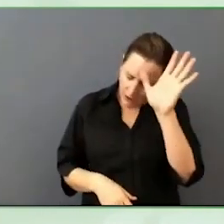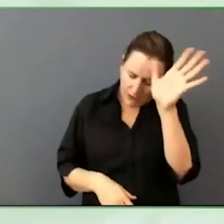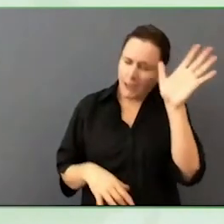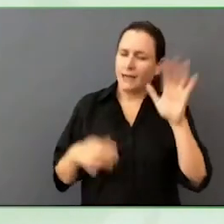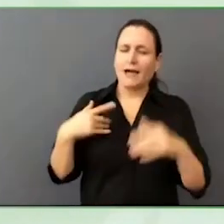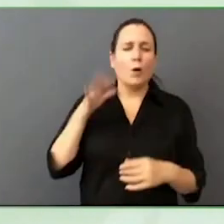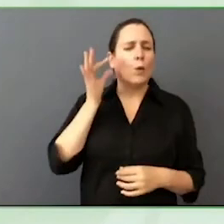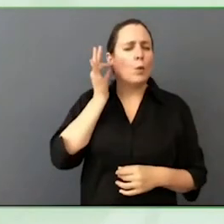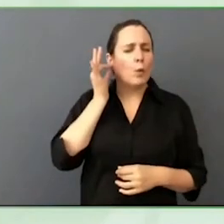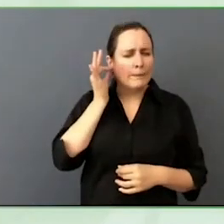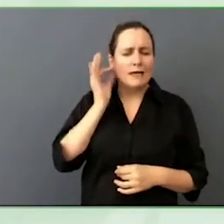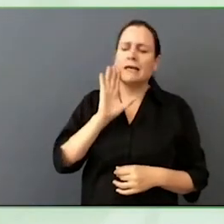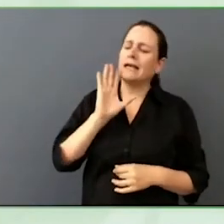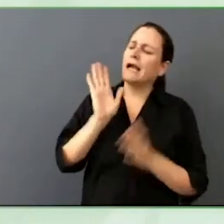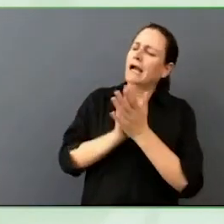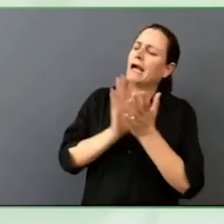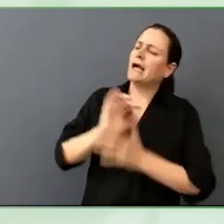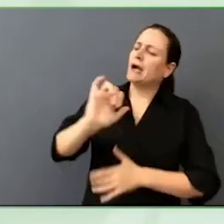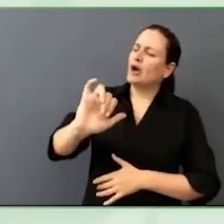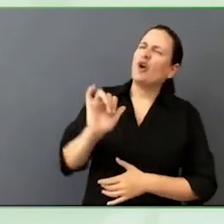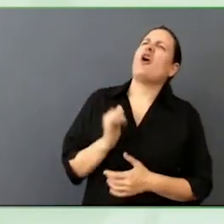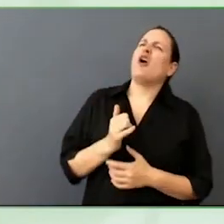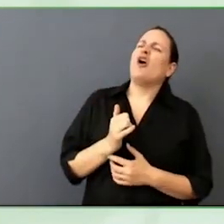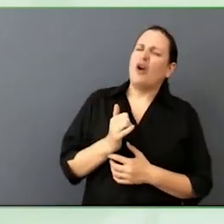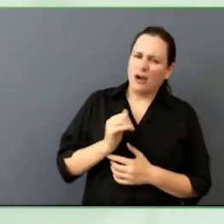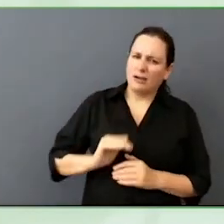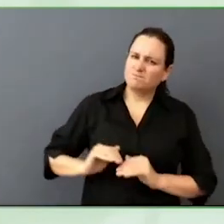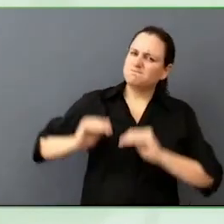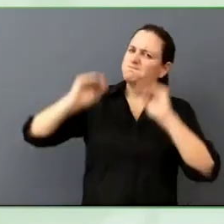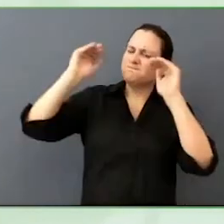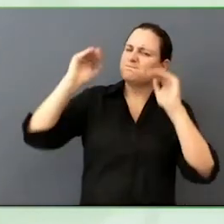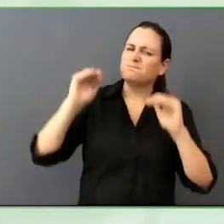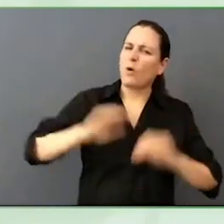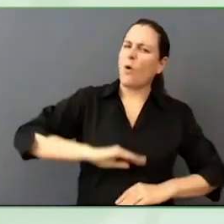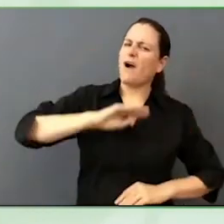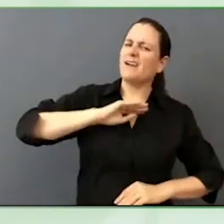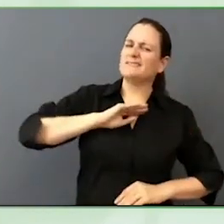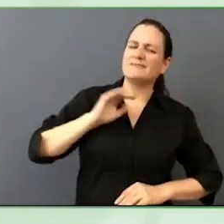I do it to make a point that you are in a glow at the Cisco system at 33.